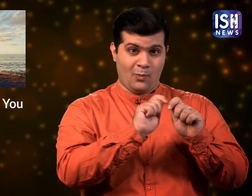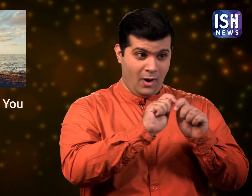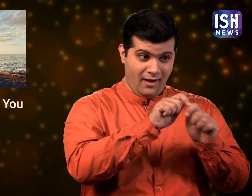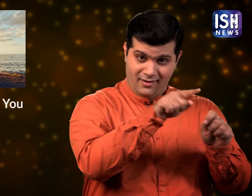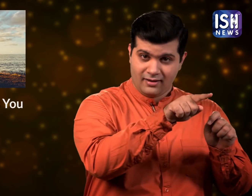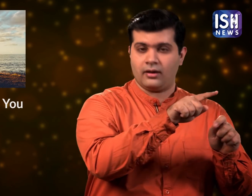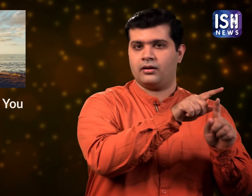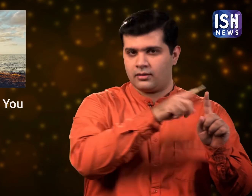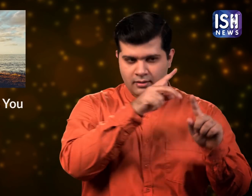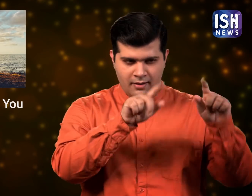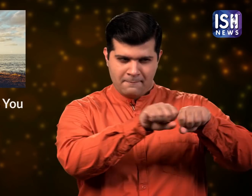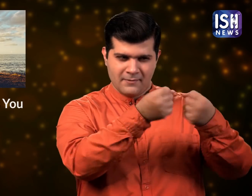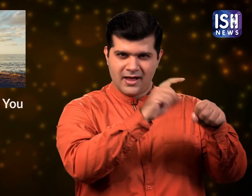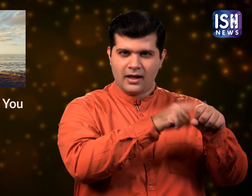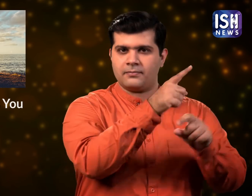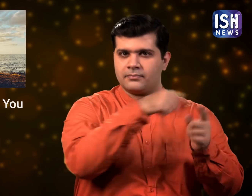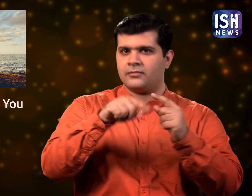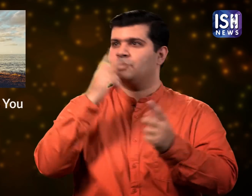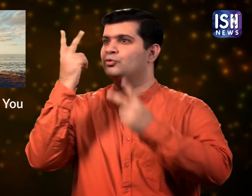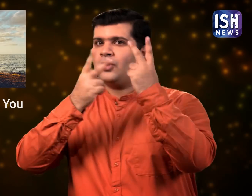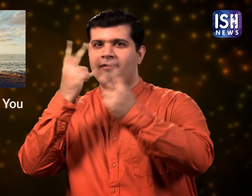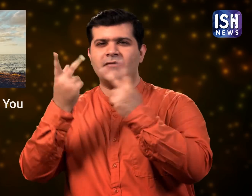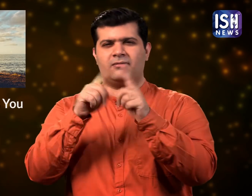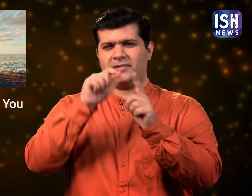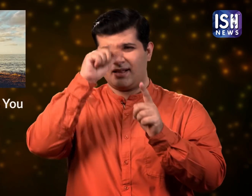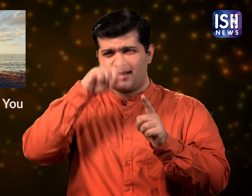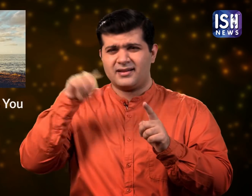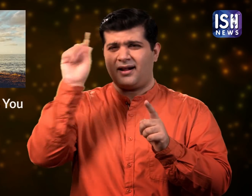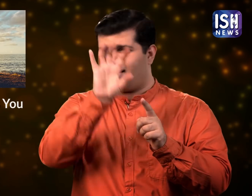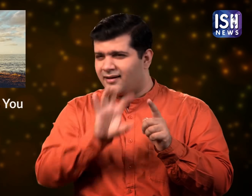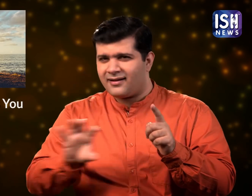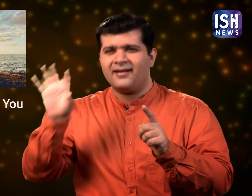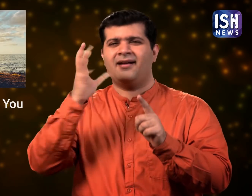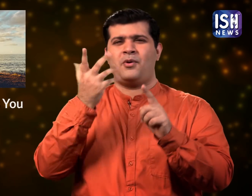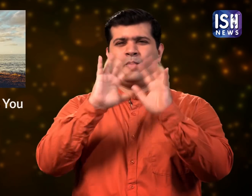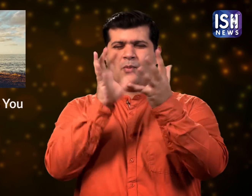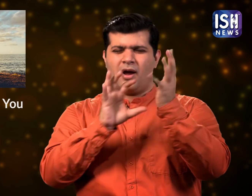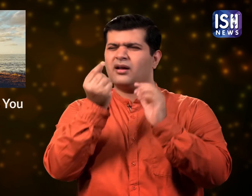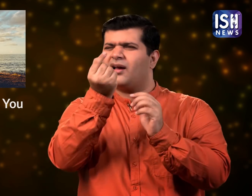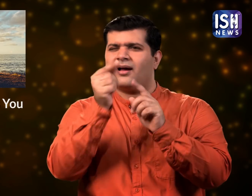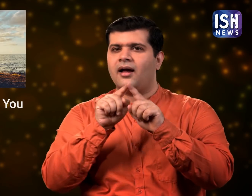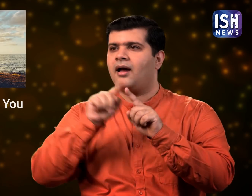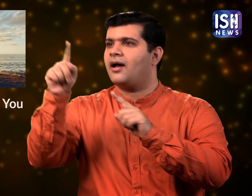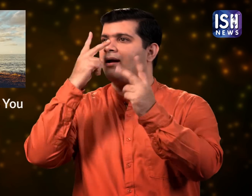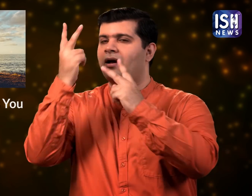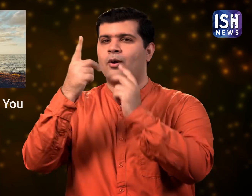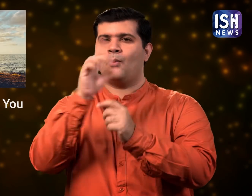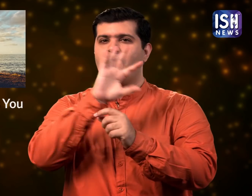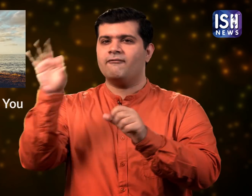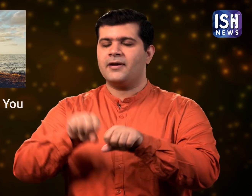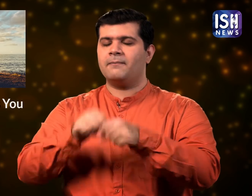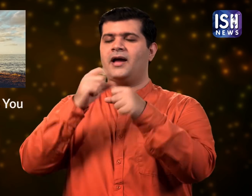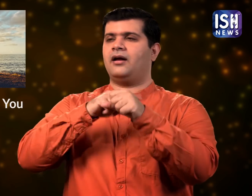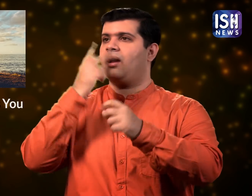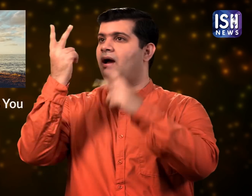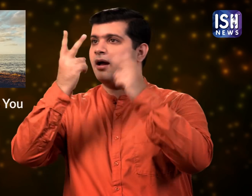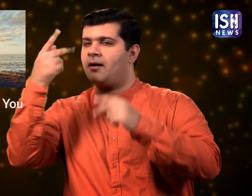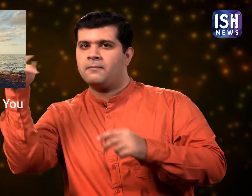After working for a while, you must take a break and visit an place in India or take a week break and visit a foreign country.